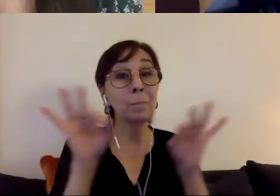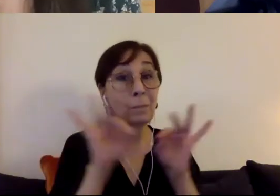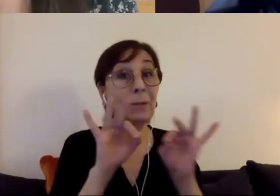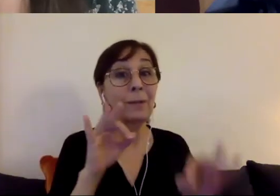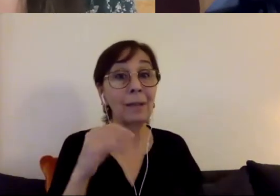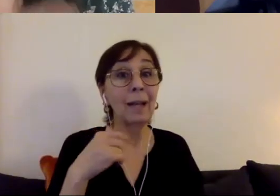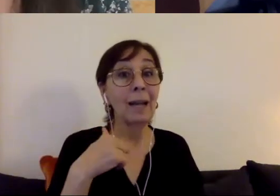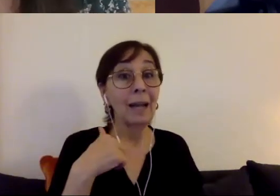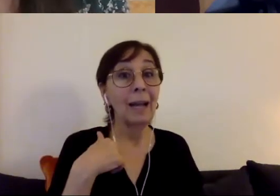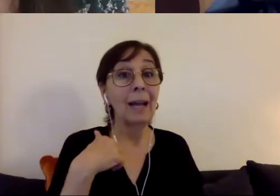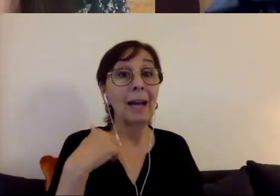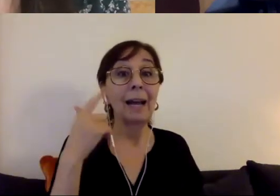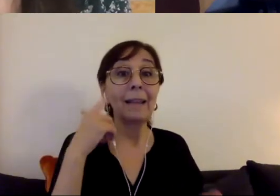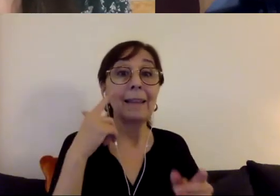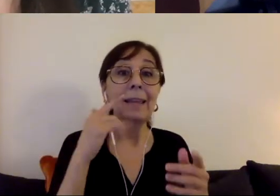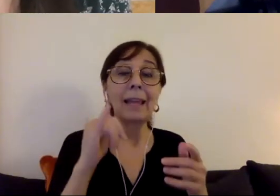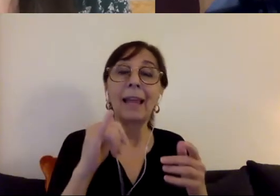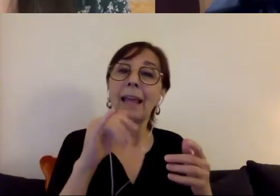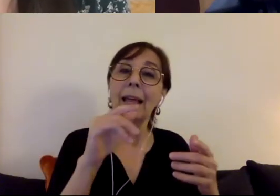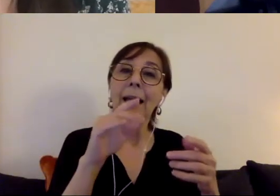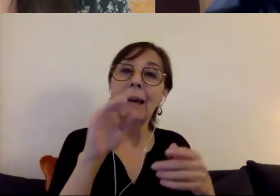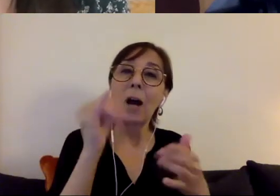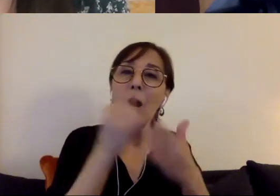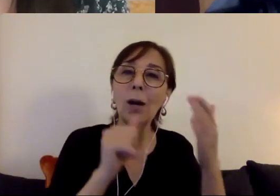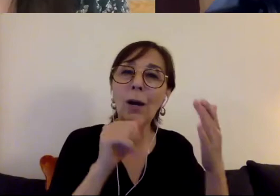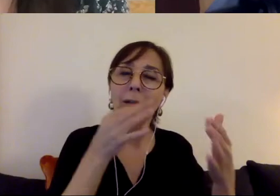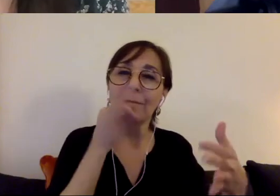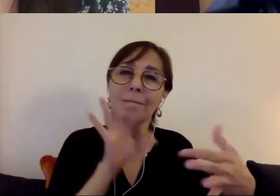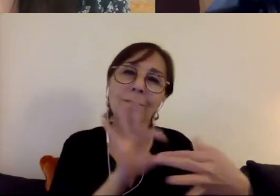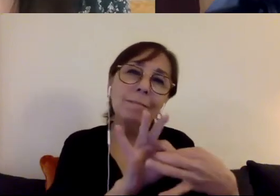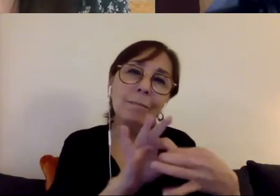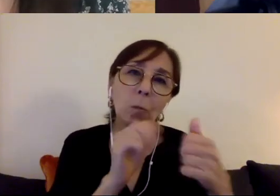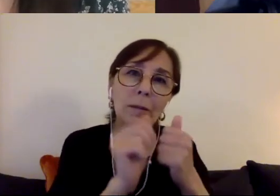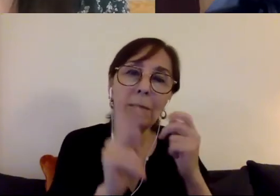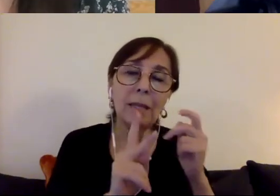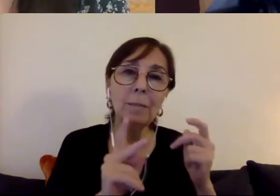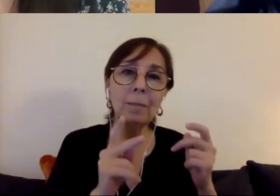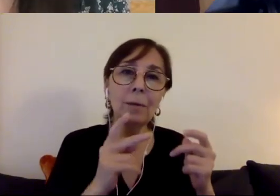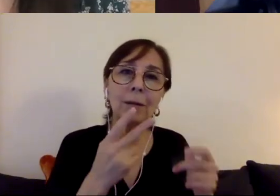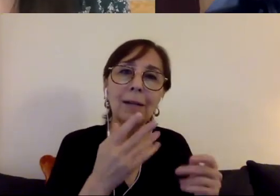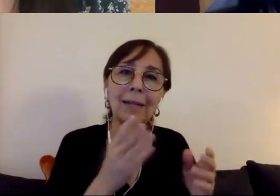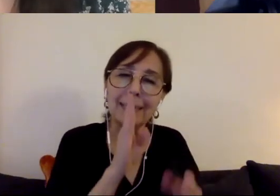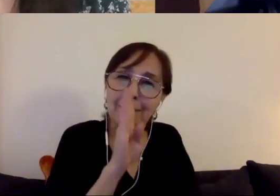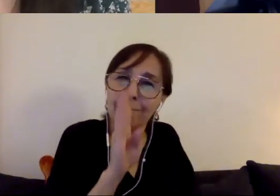intimate. It connects with people. It allows people to learn about the